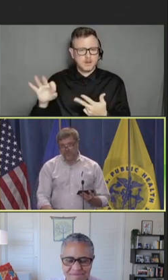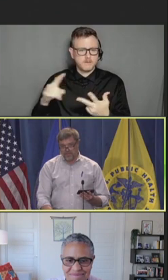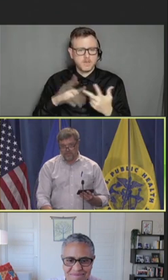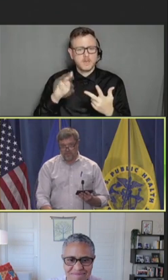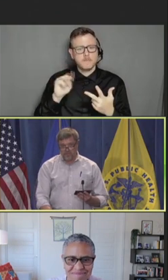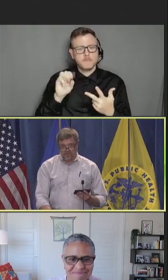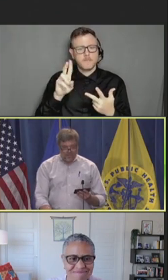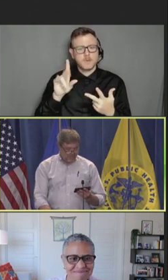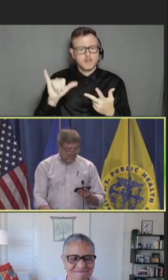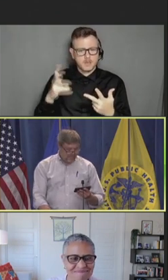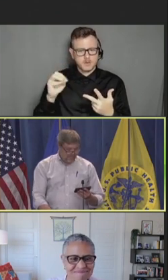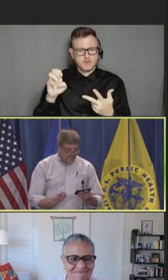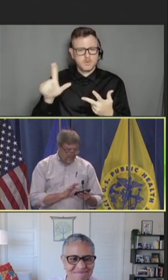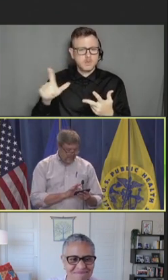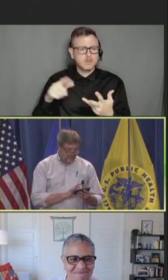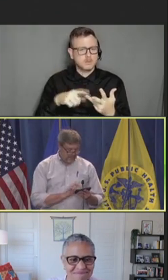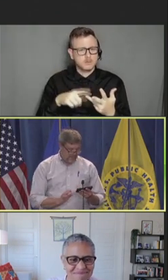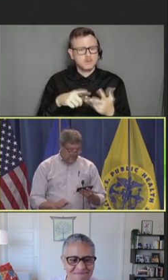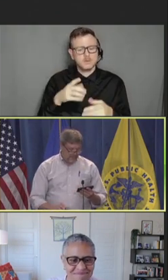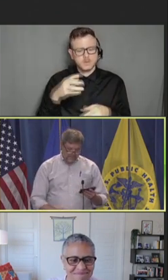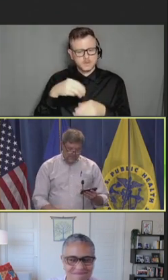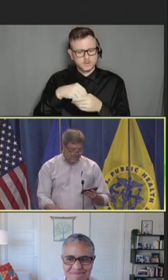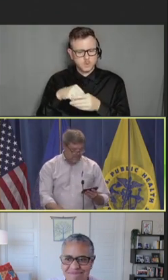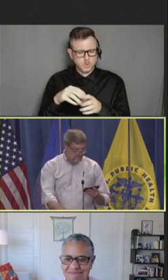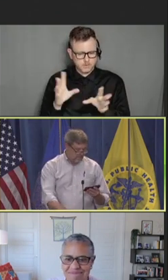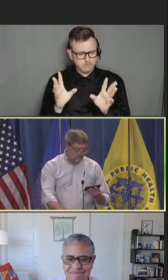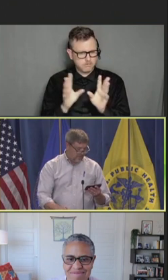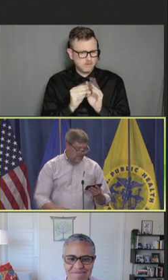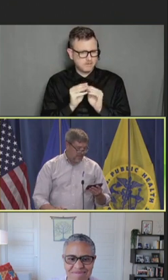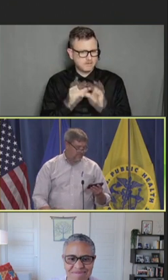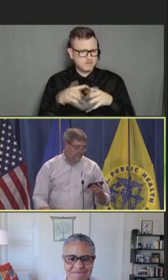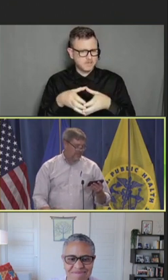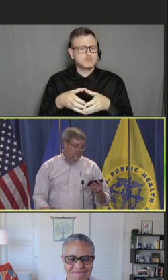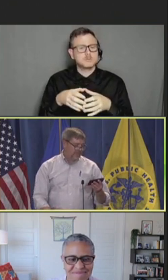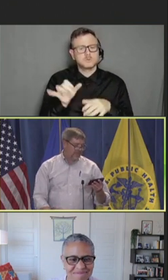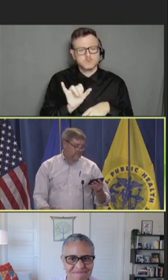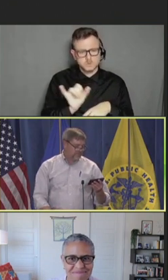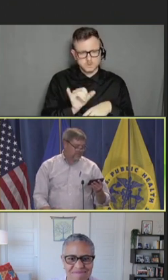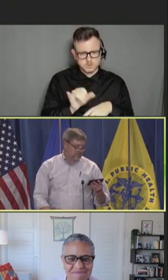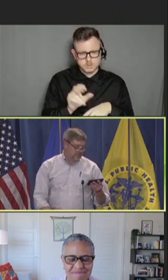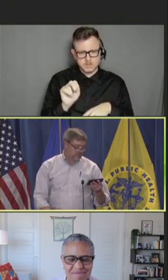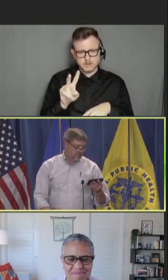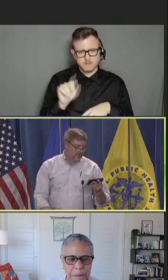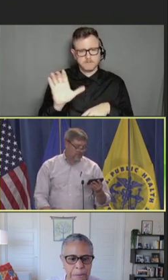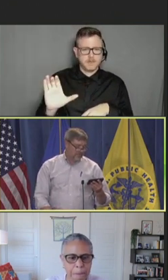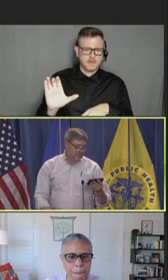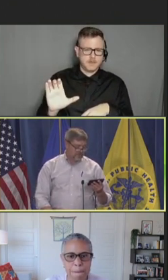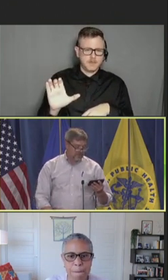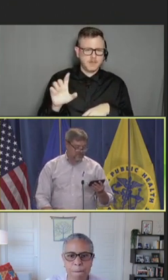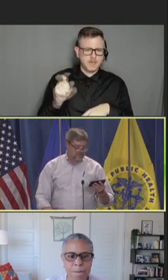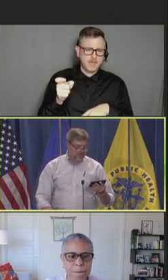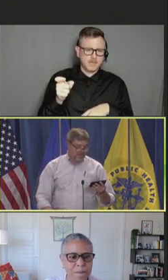as well. And then NVAC ex-officio Robert Johnson.